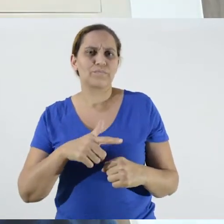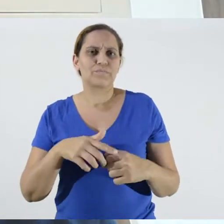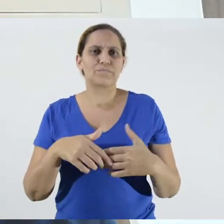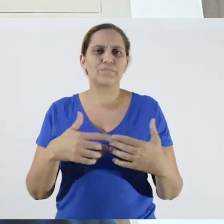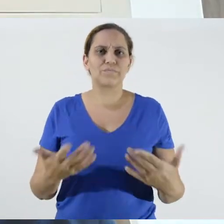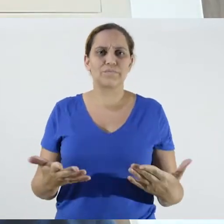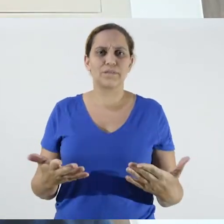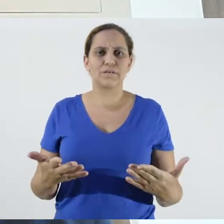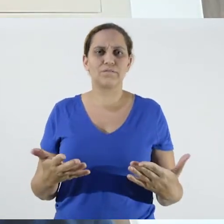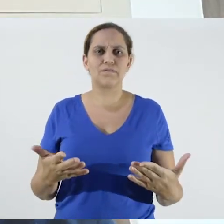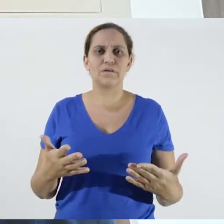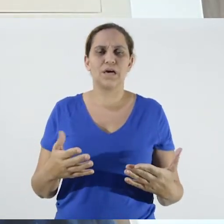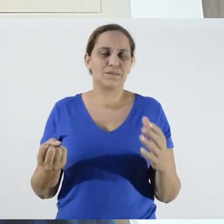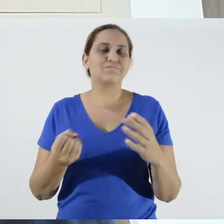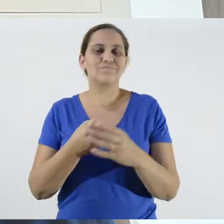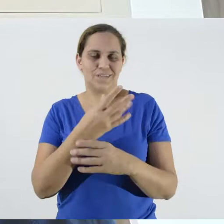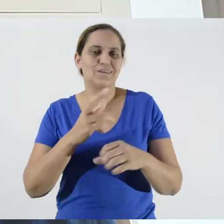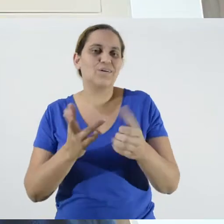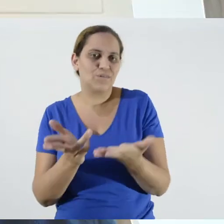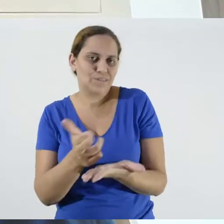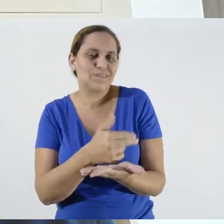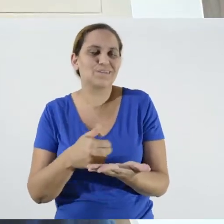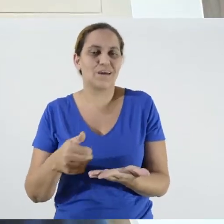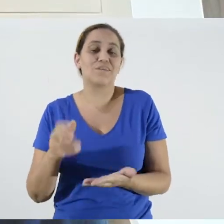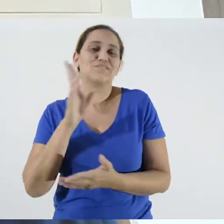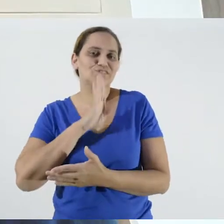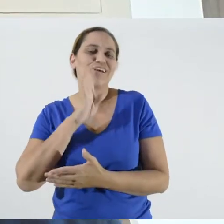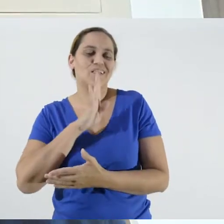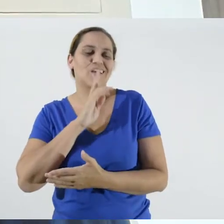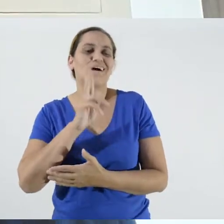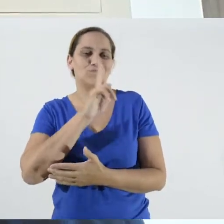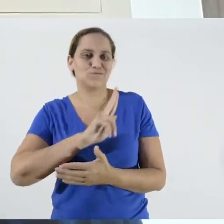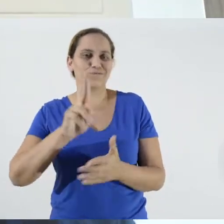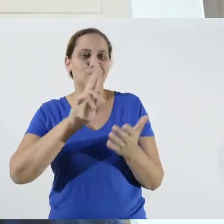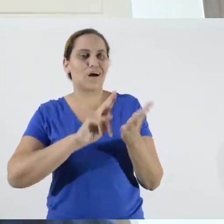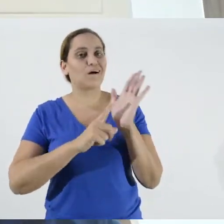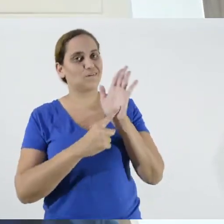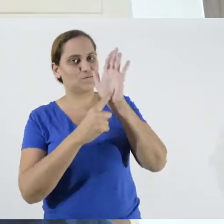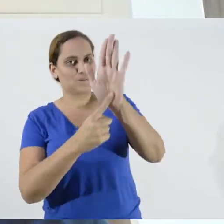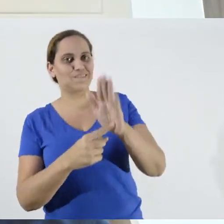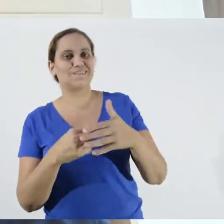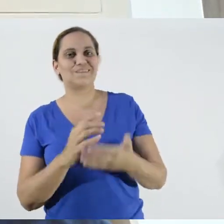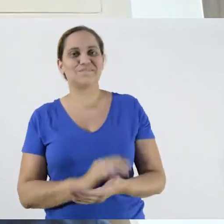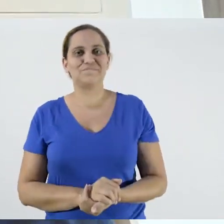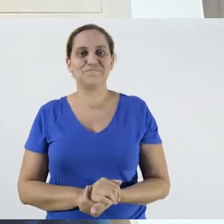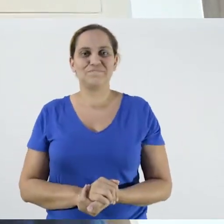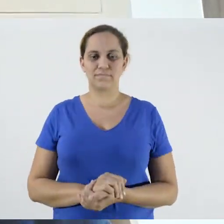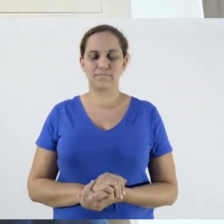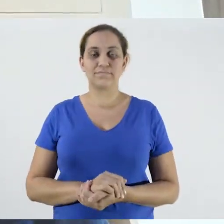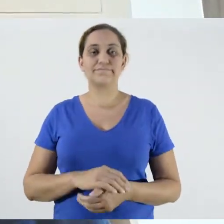I thought the drawing was cool and decided to share it with you here.